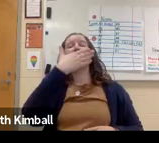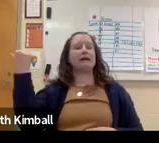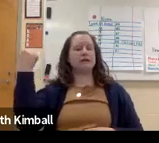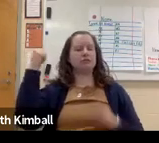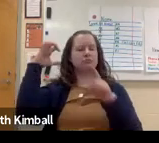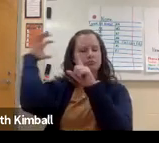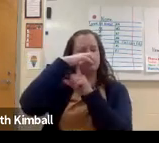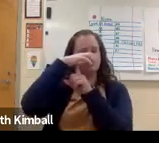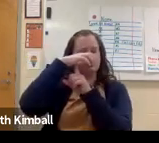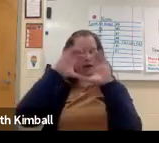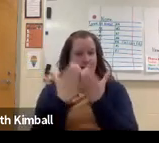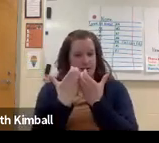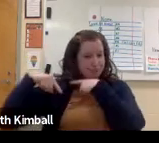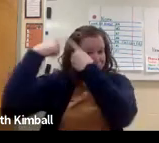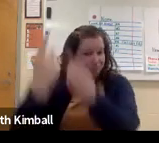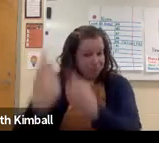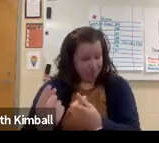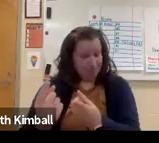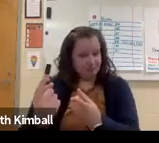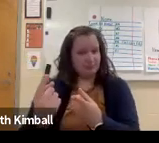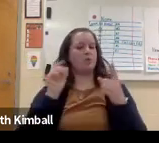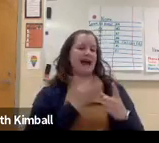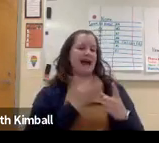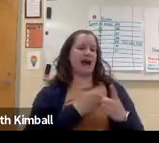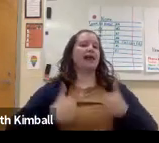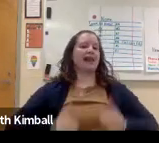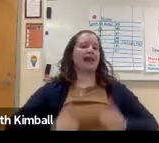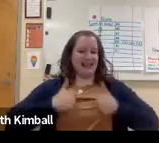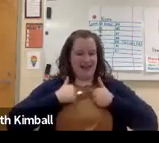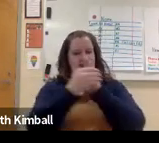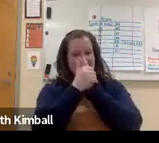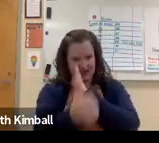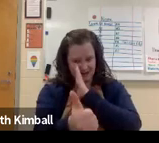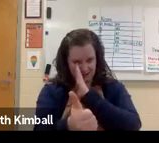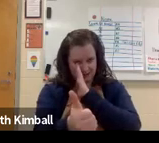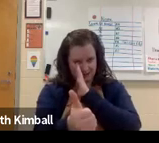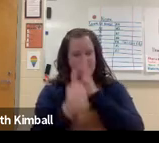And I have to say, though, that one of my best classes